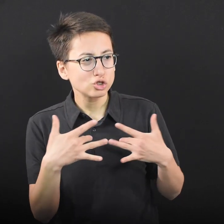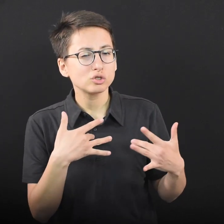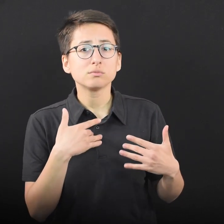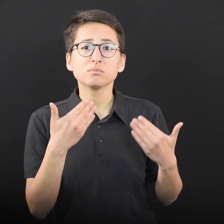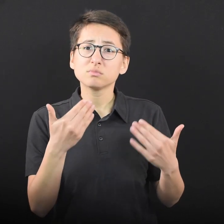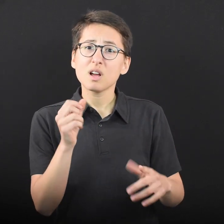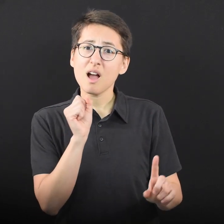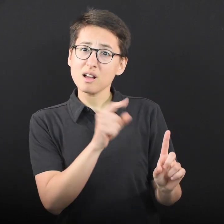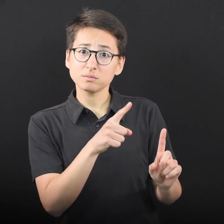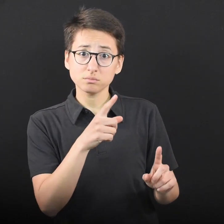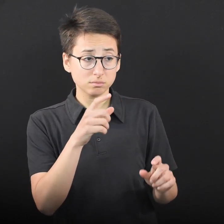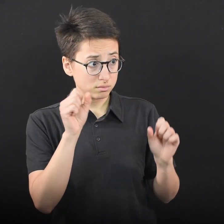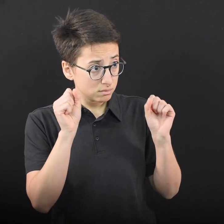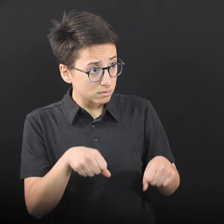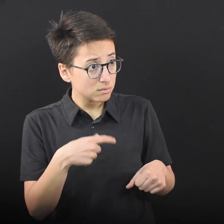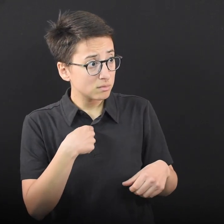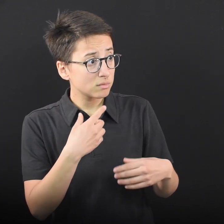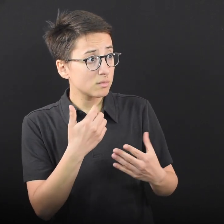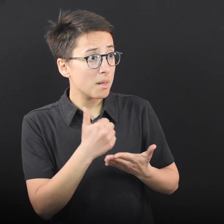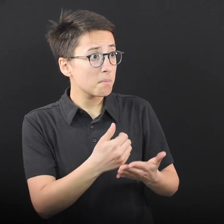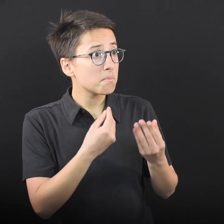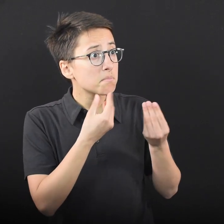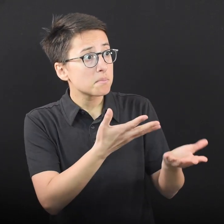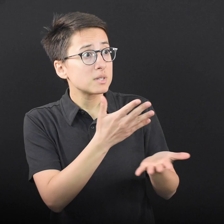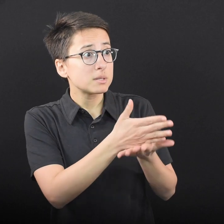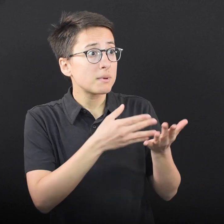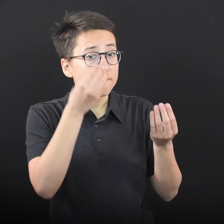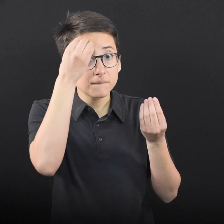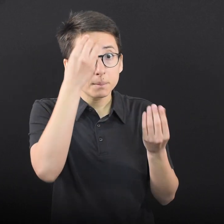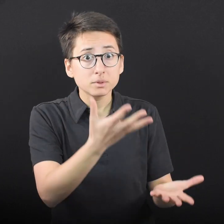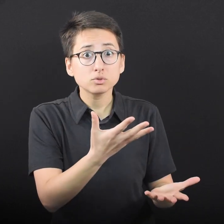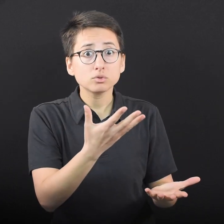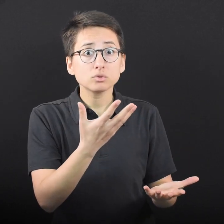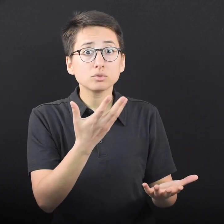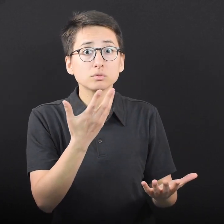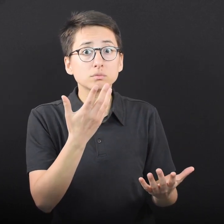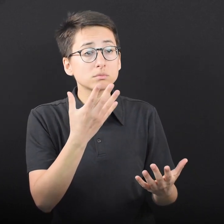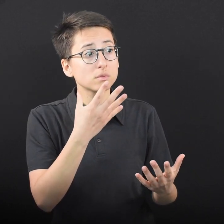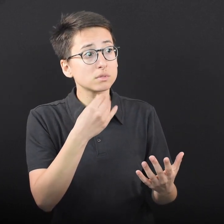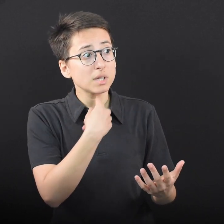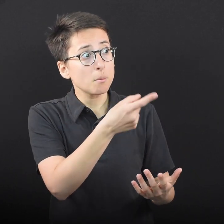ask if you can provide some information, and tell them where you get information you trust.